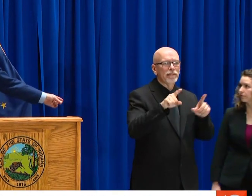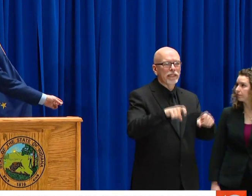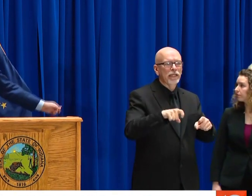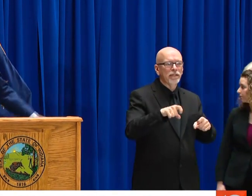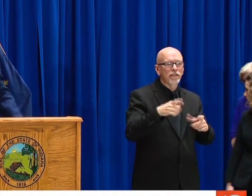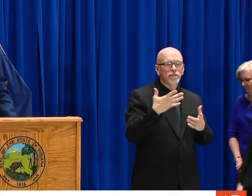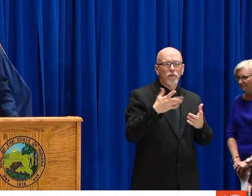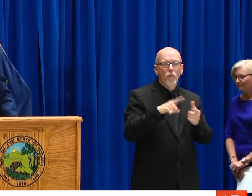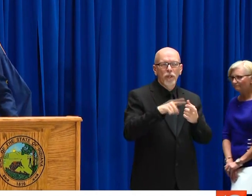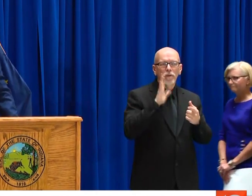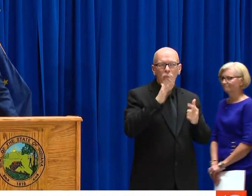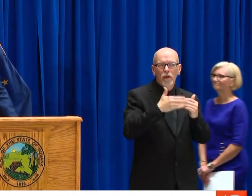TEST AND WHO DOESN'T.